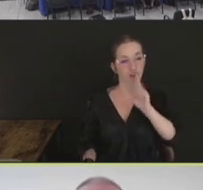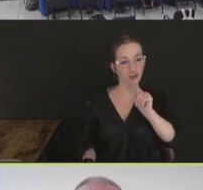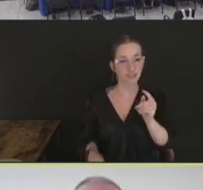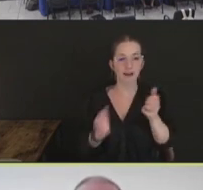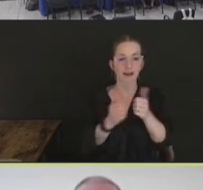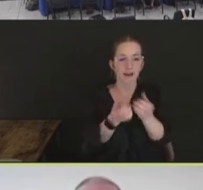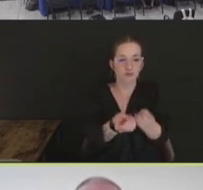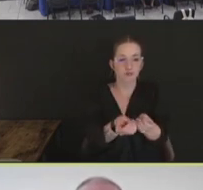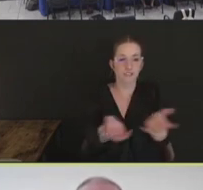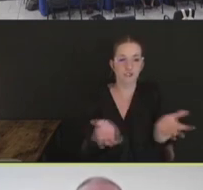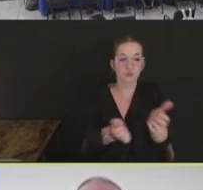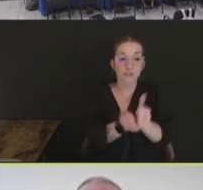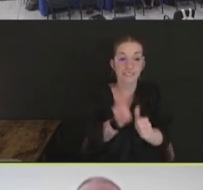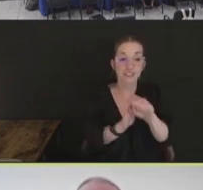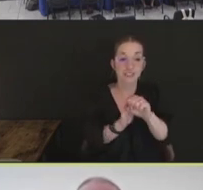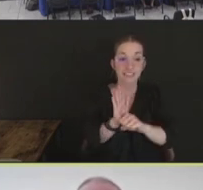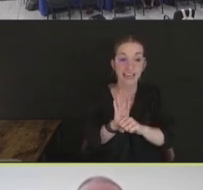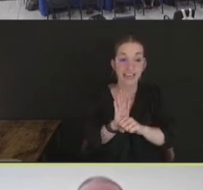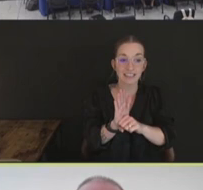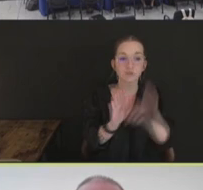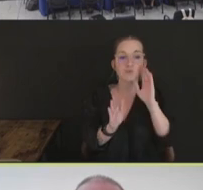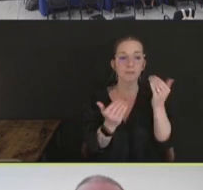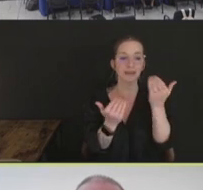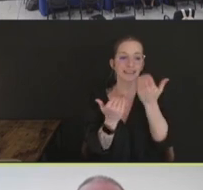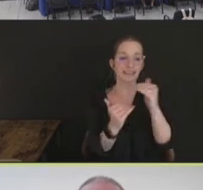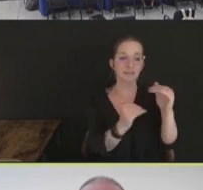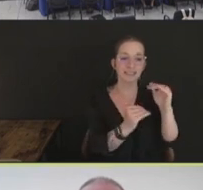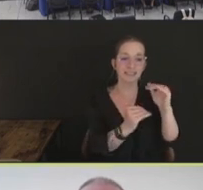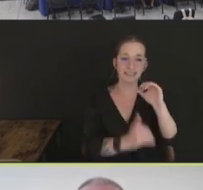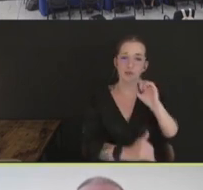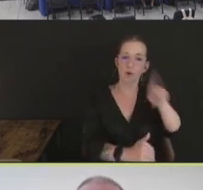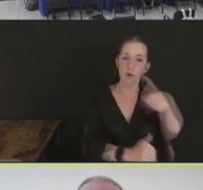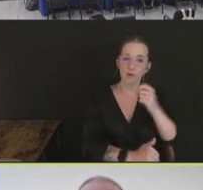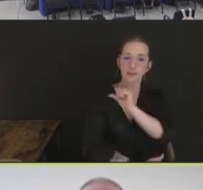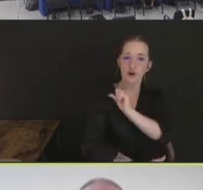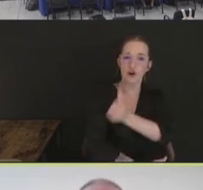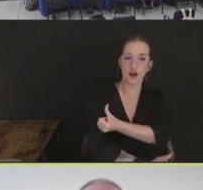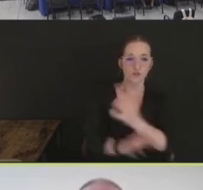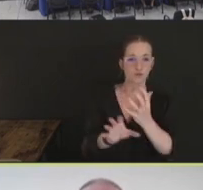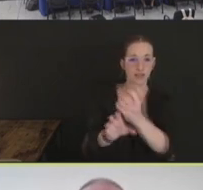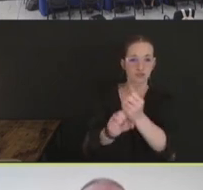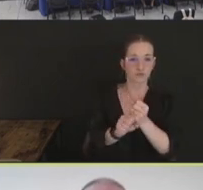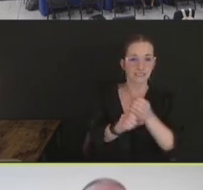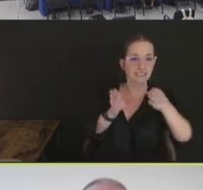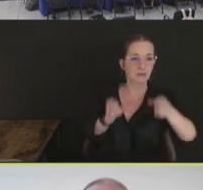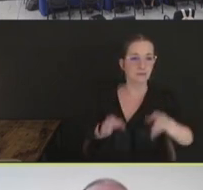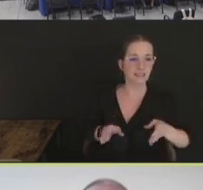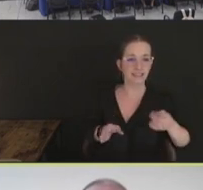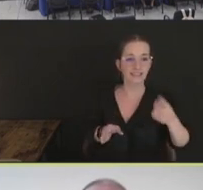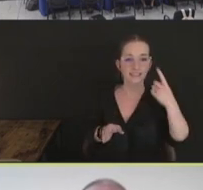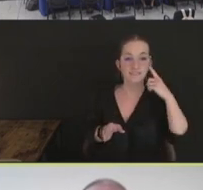each state will be limited to only be authorized by specific recipients in each state and the